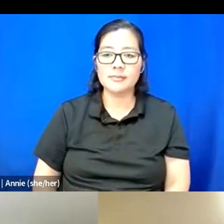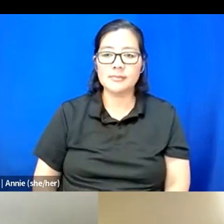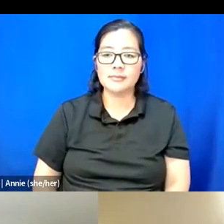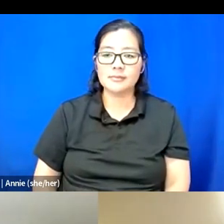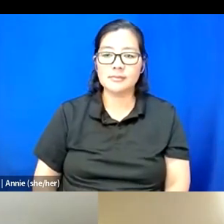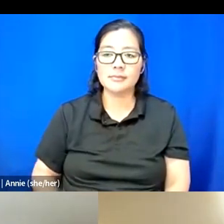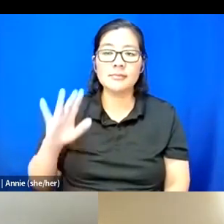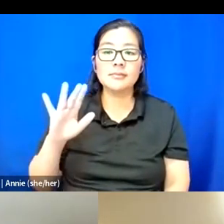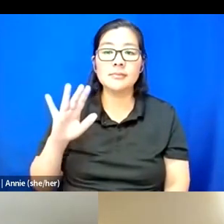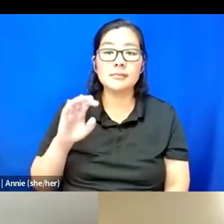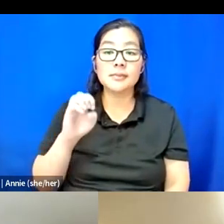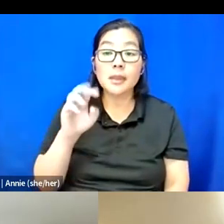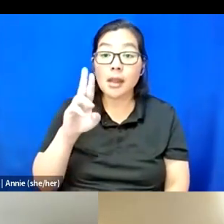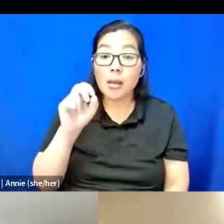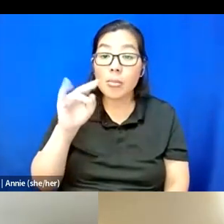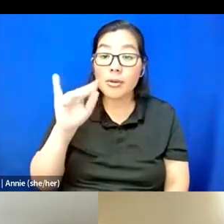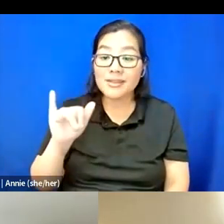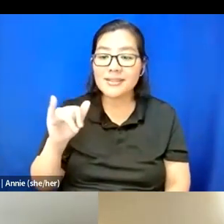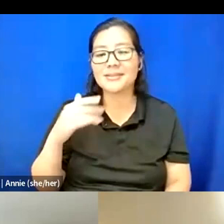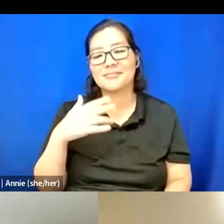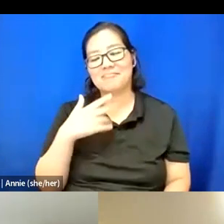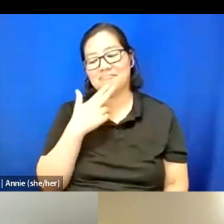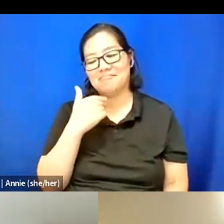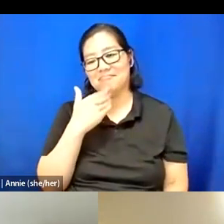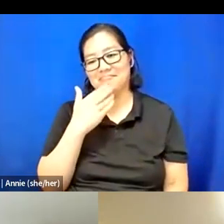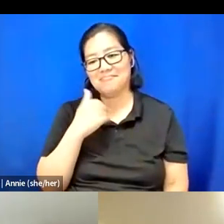Ebony, what do you -- that was a sweet note in the chat.